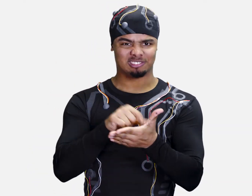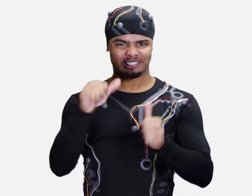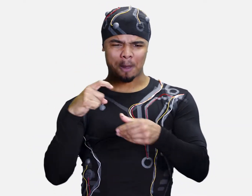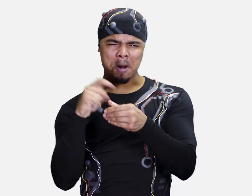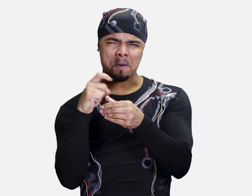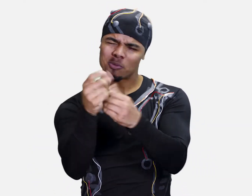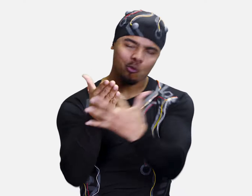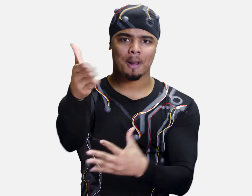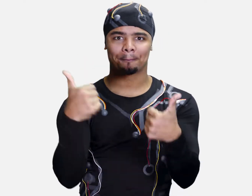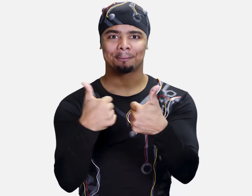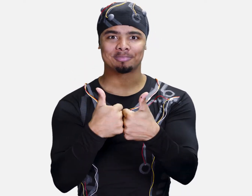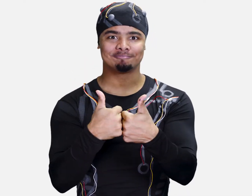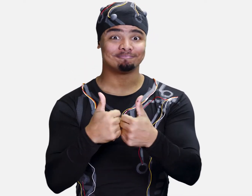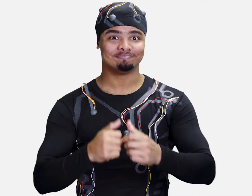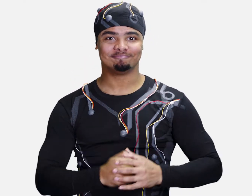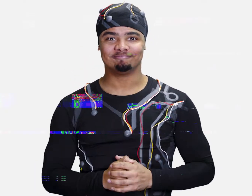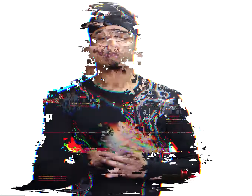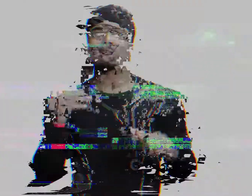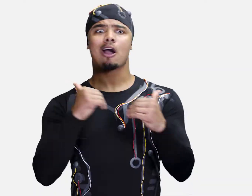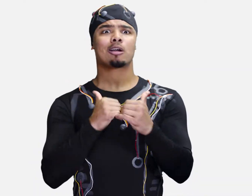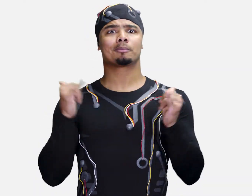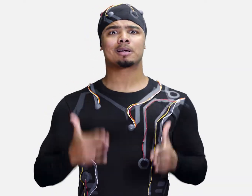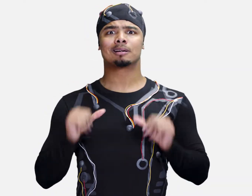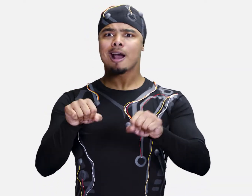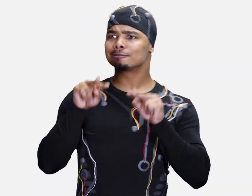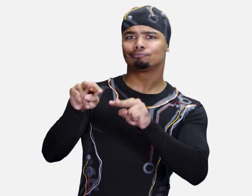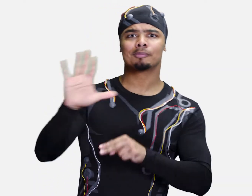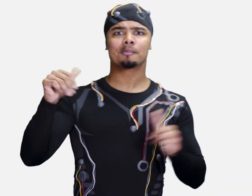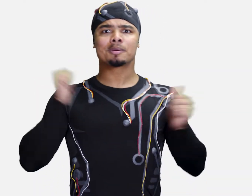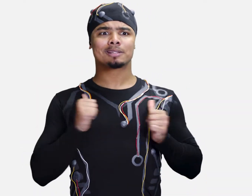on the way to mastery of World One, Duel of the Bots.